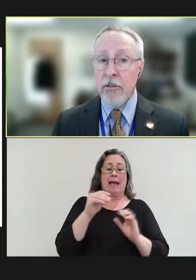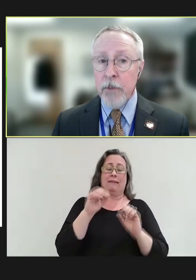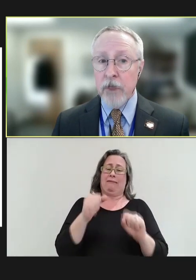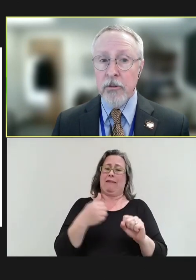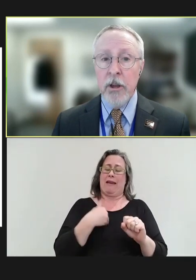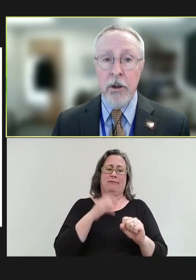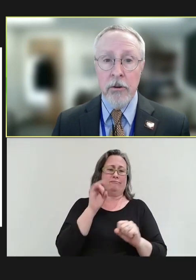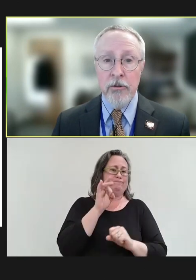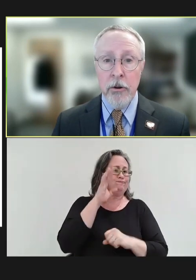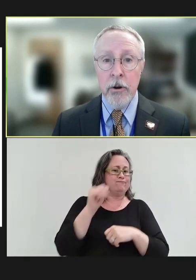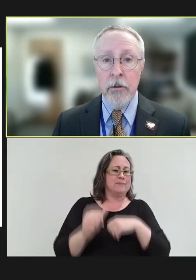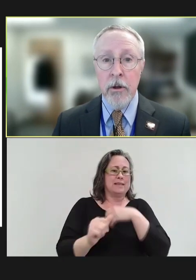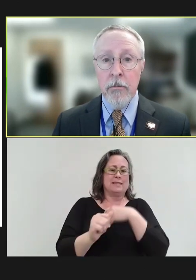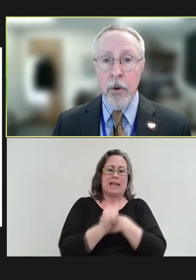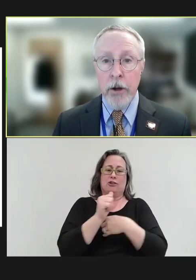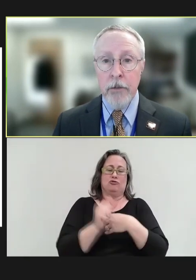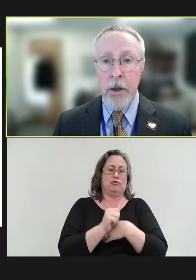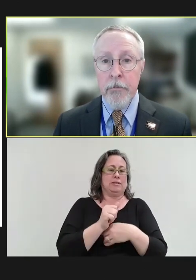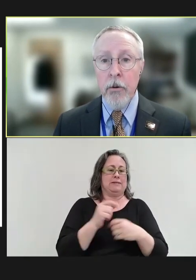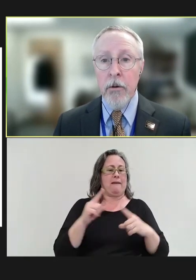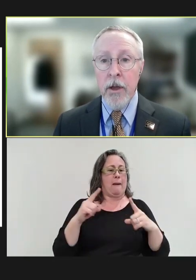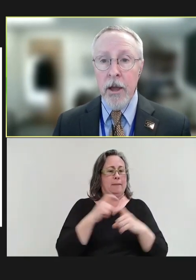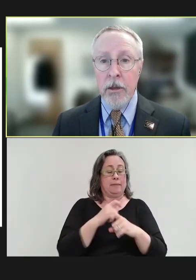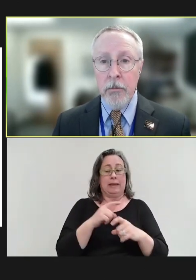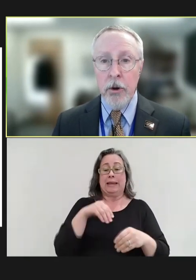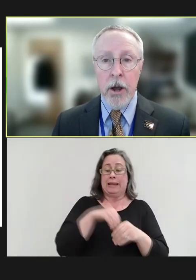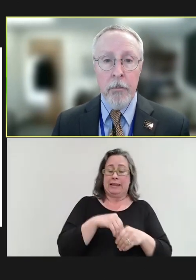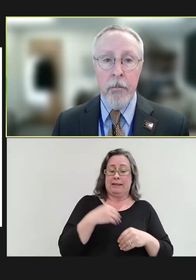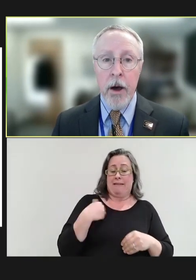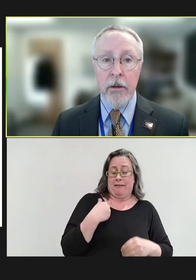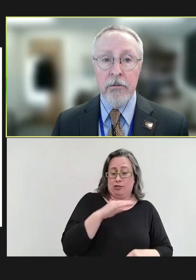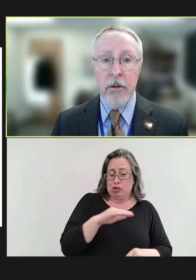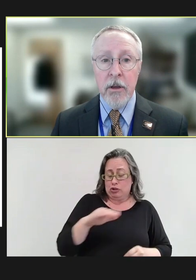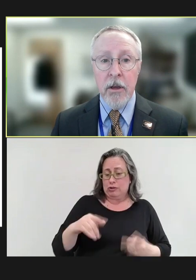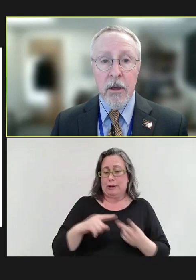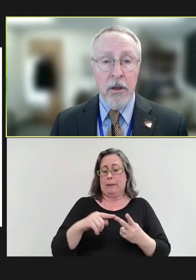especially in young children, pregnant people, and the immunocompromised.